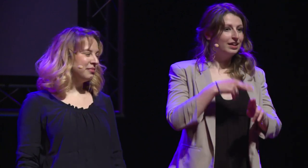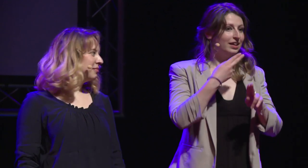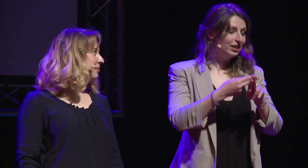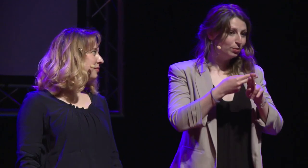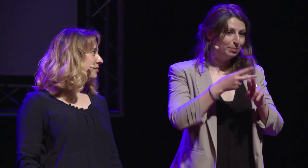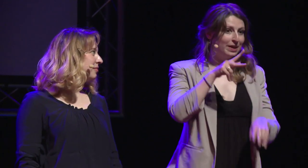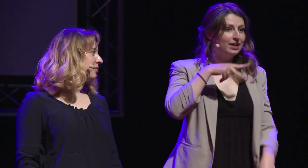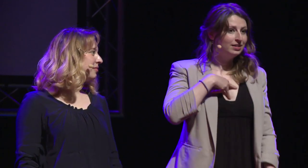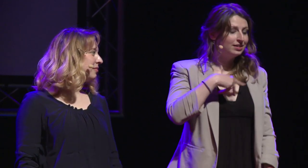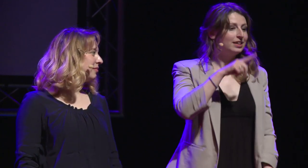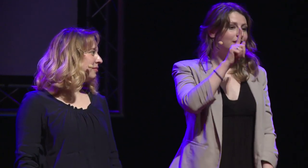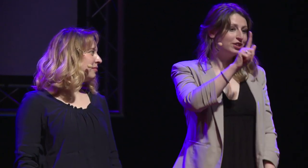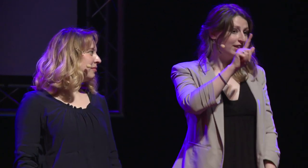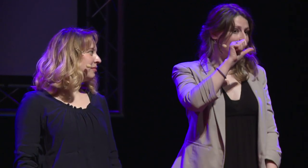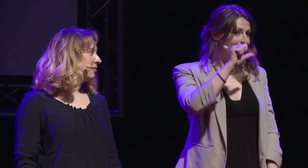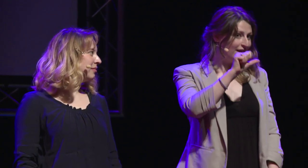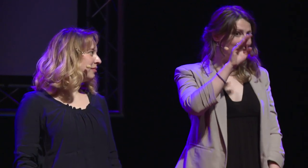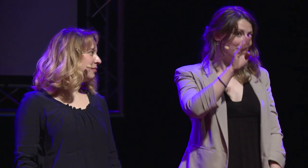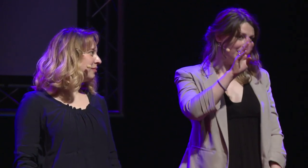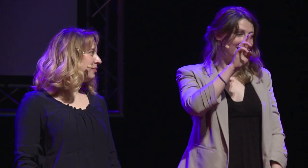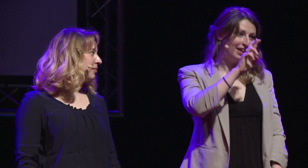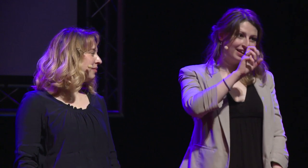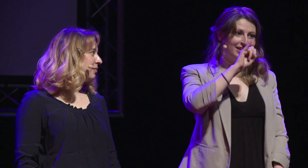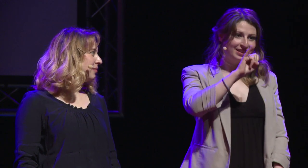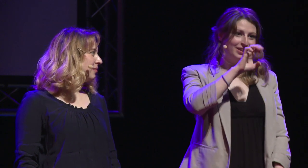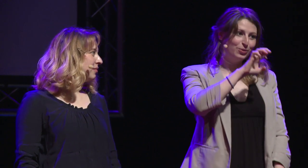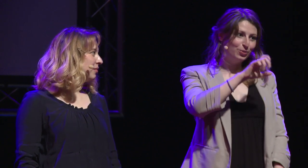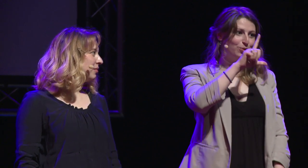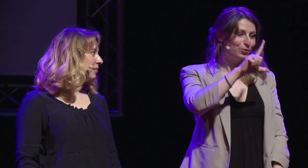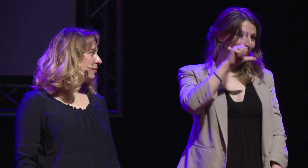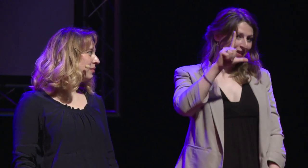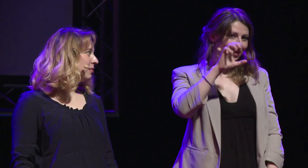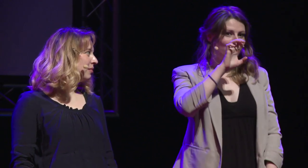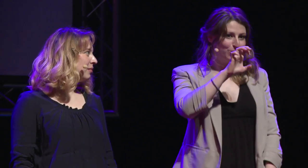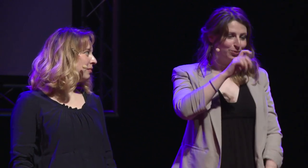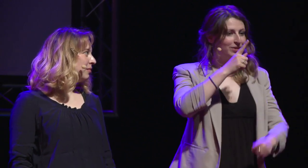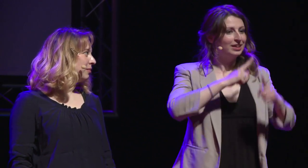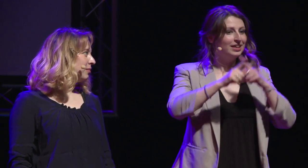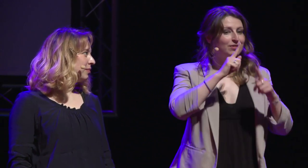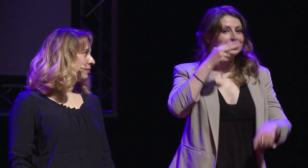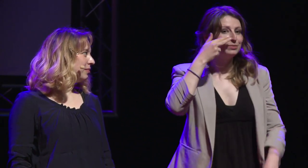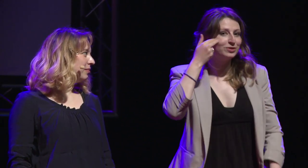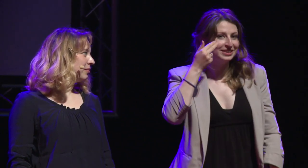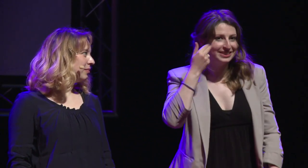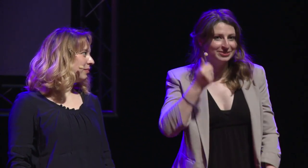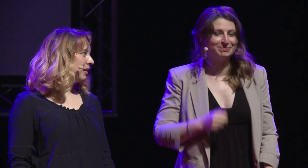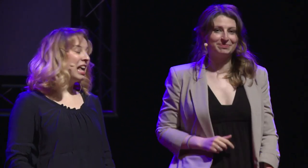And my name is G.A.B.R.I.E.L.L.E., and this is my sign.